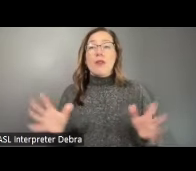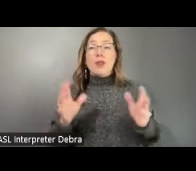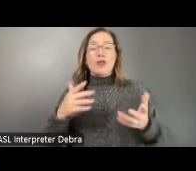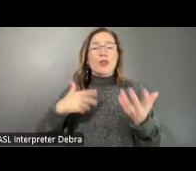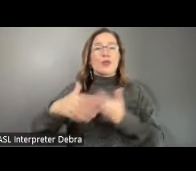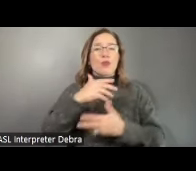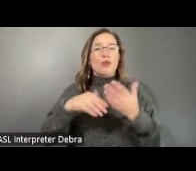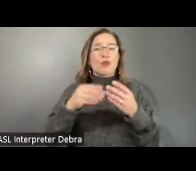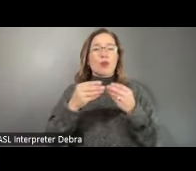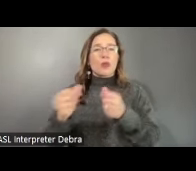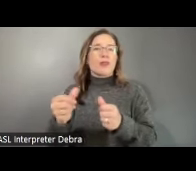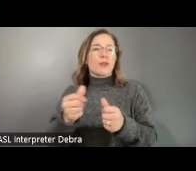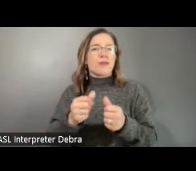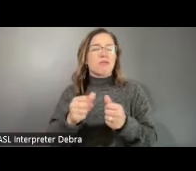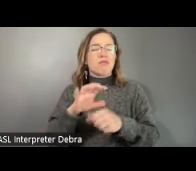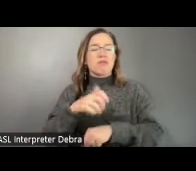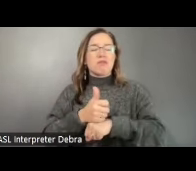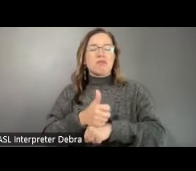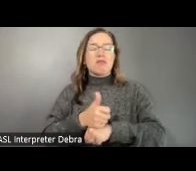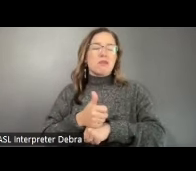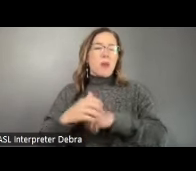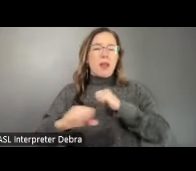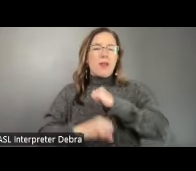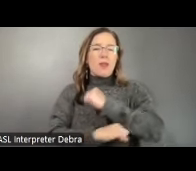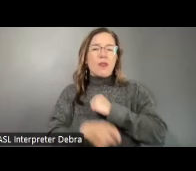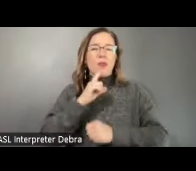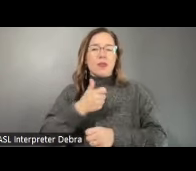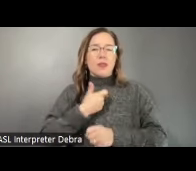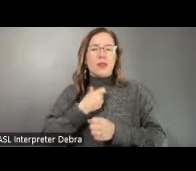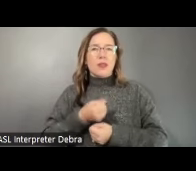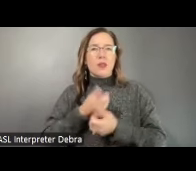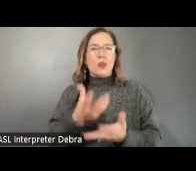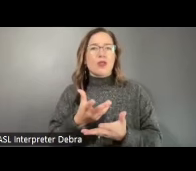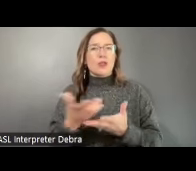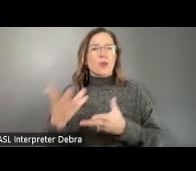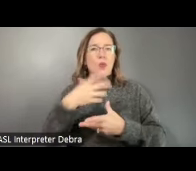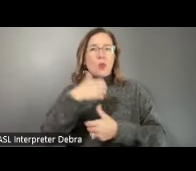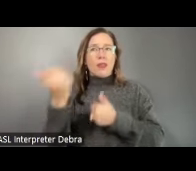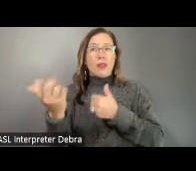and creating a platform for self-expression and well-being within our society. In conclusion,